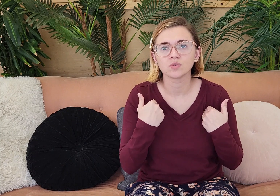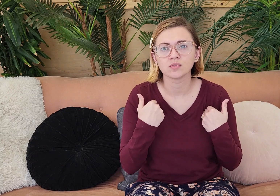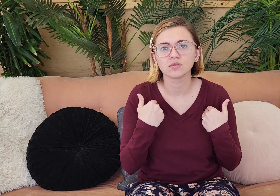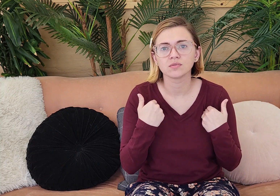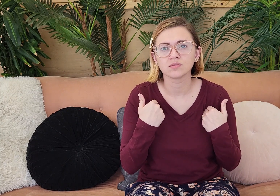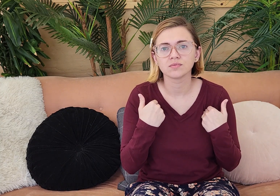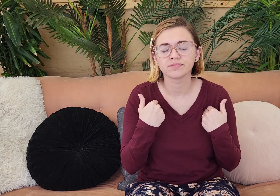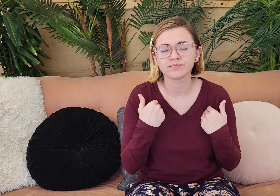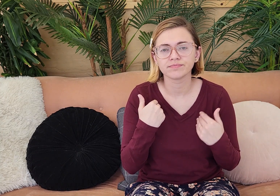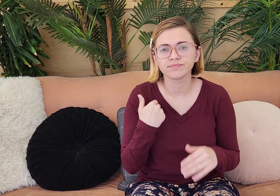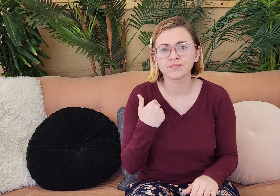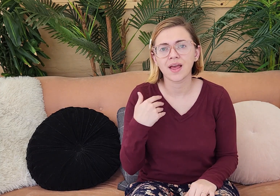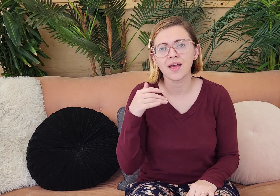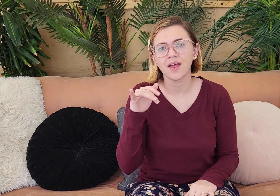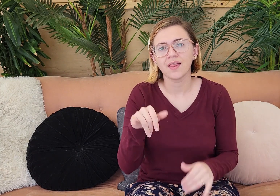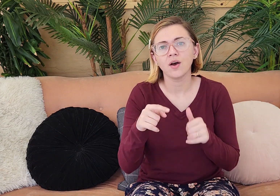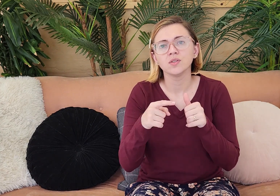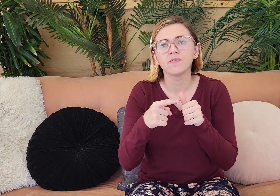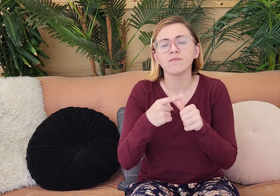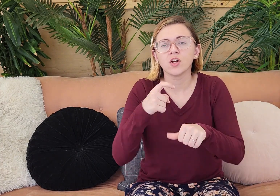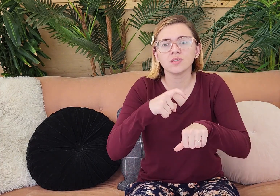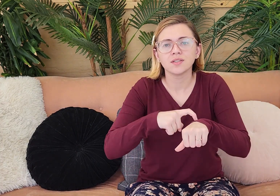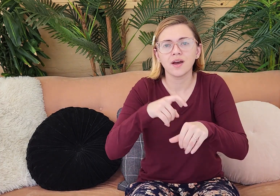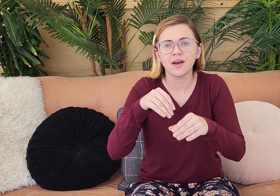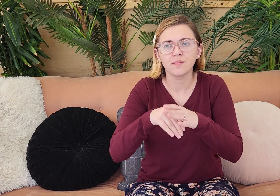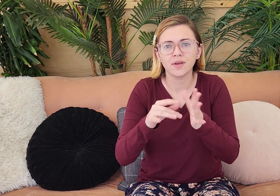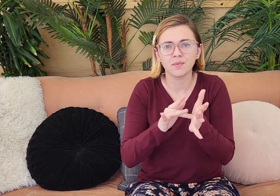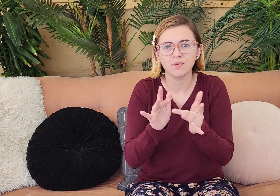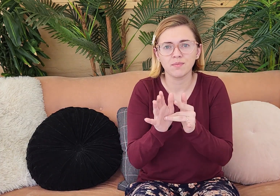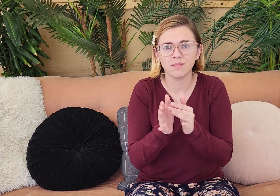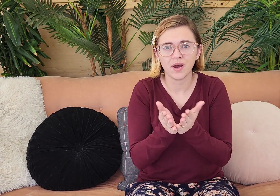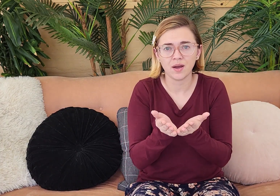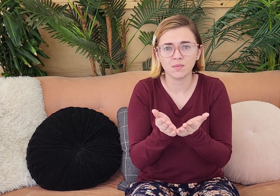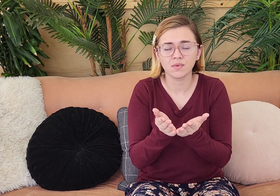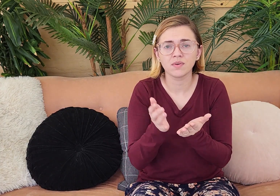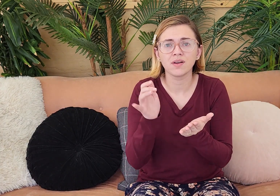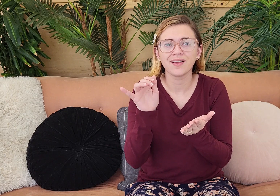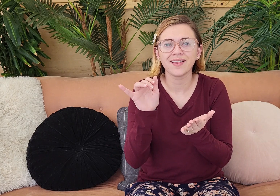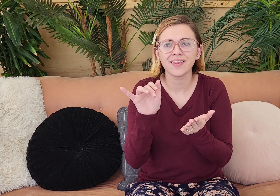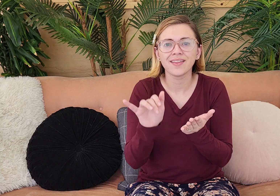He made it from the skin of animals. That was the first time in the